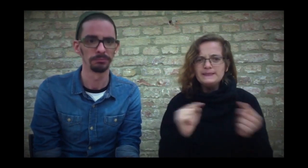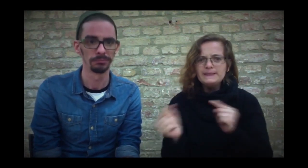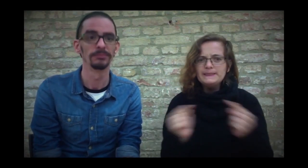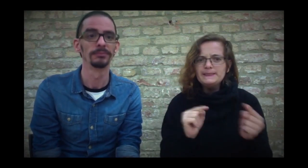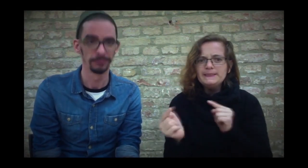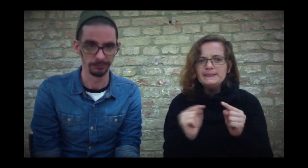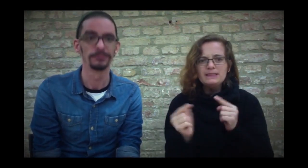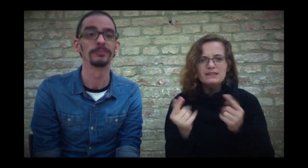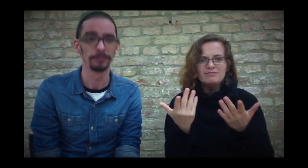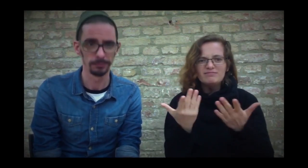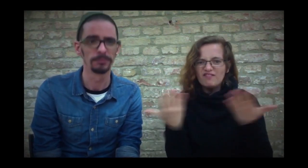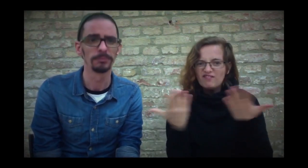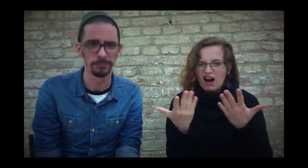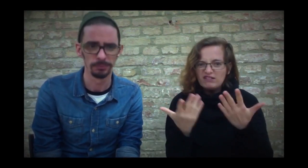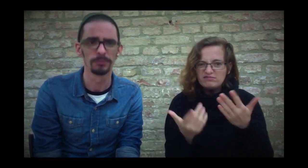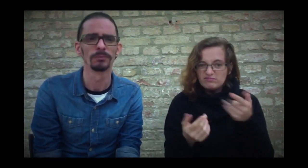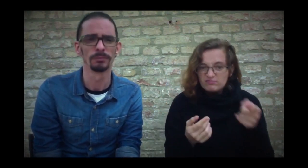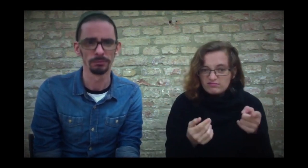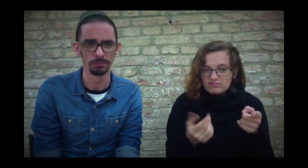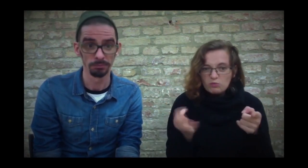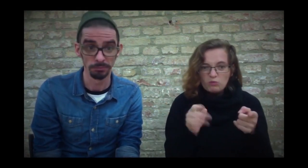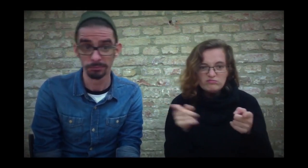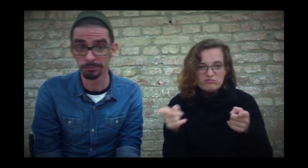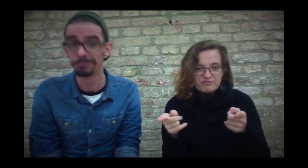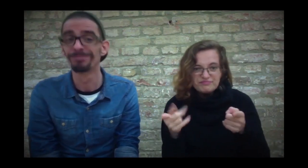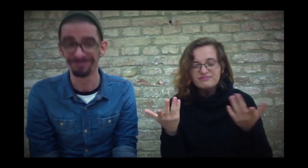The debate about what the new version of CHARMED is now, a REBOOT or a REMAKE?